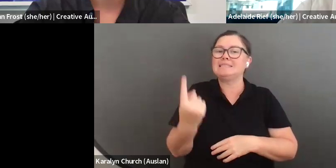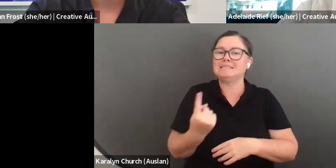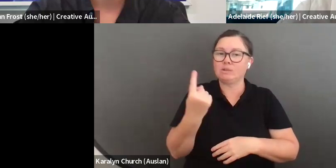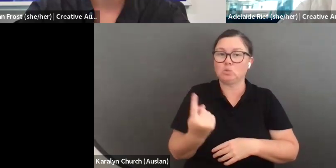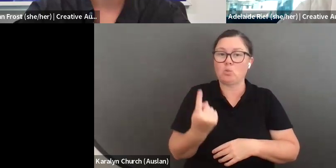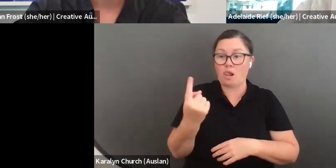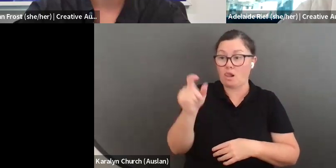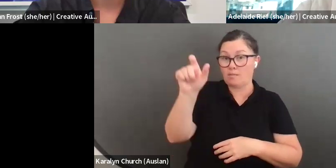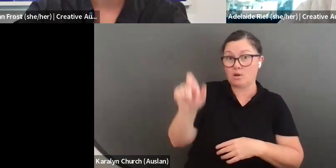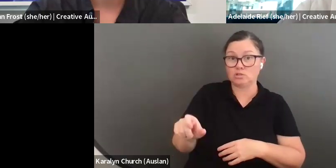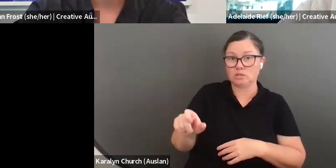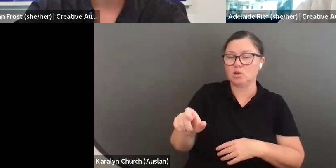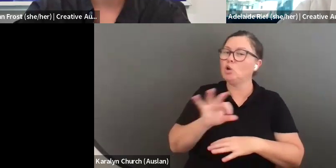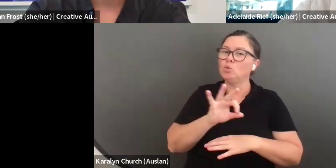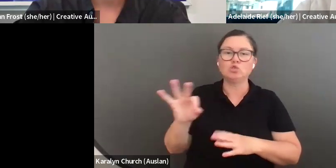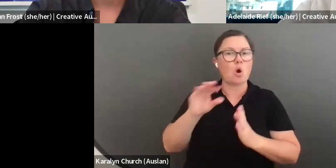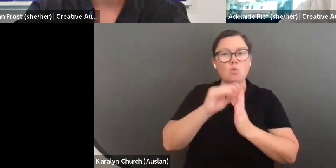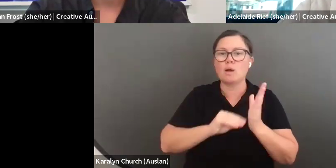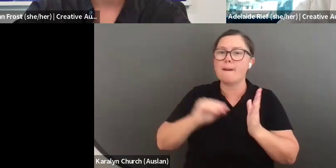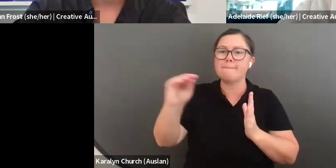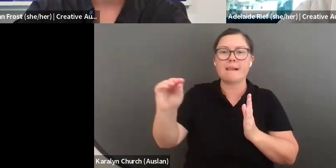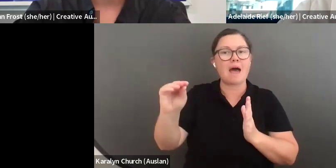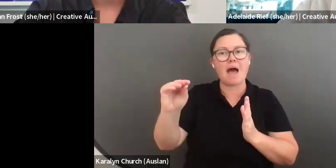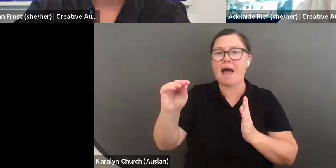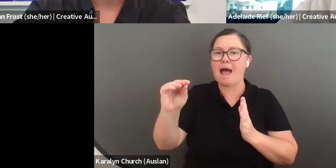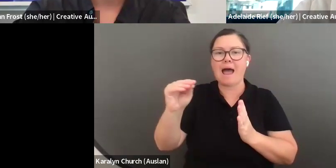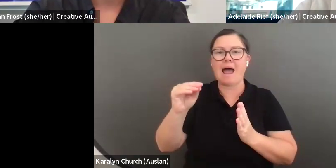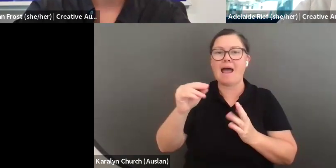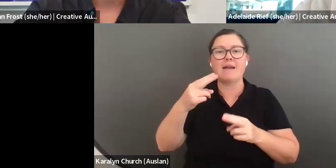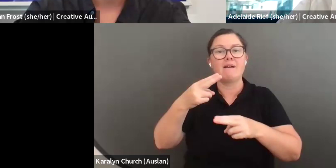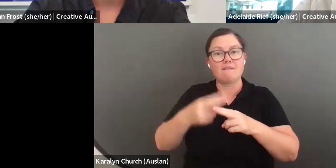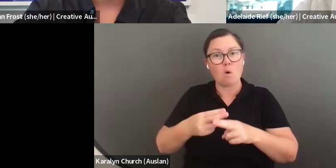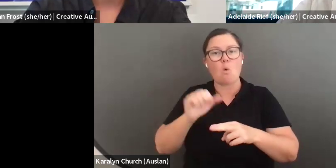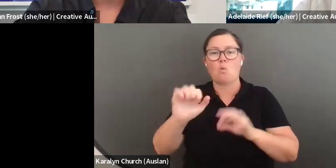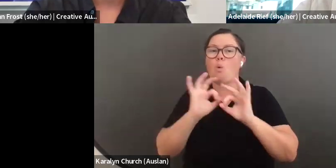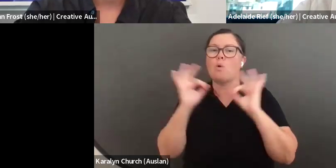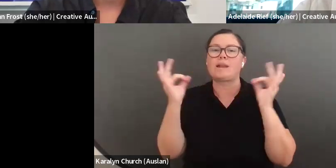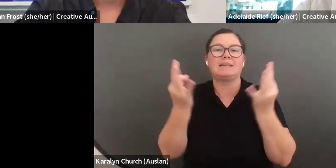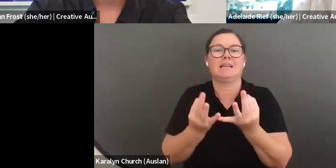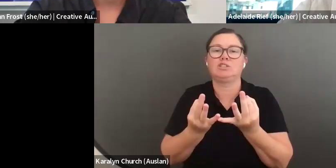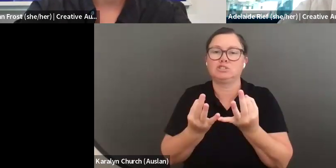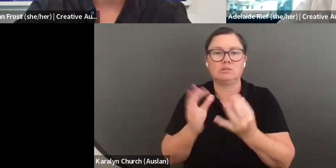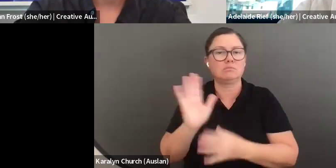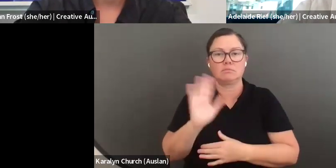are an individual. You don't